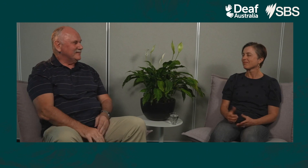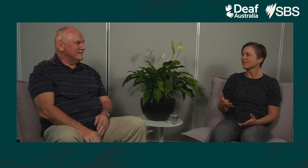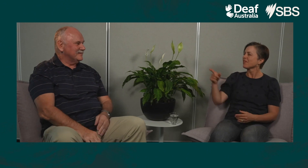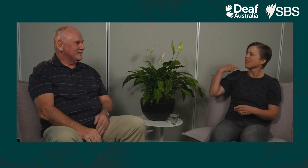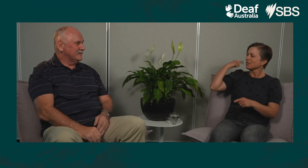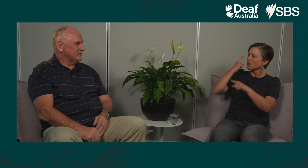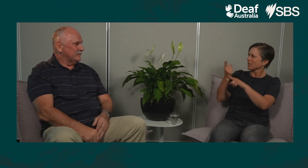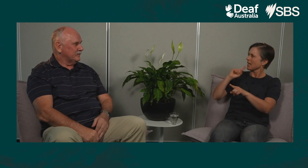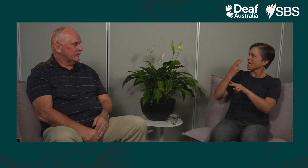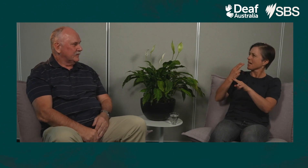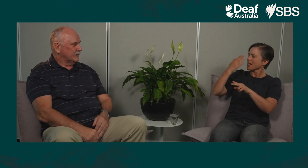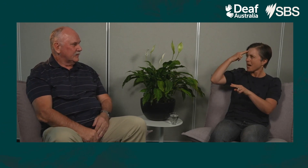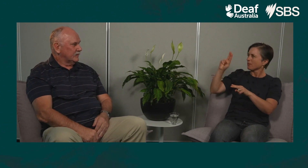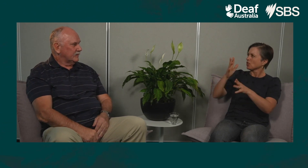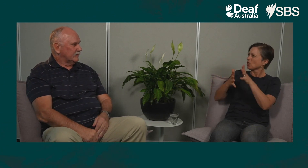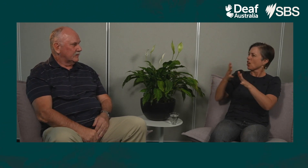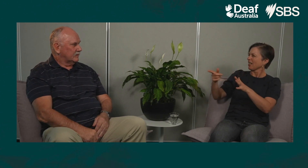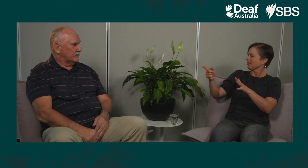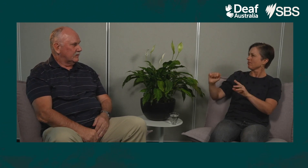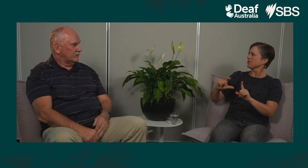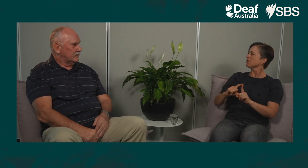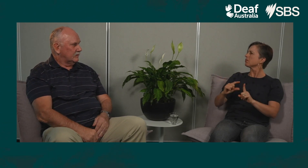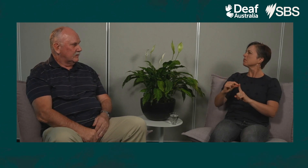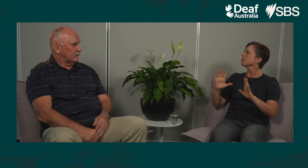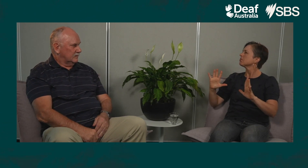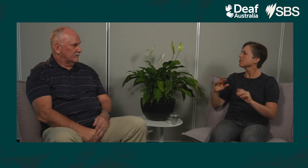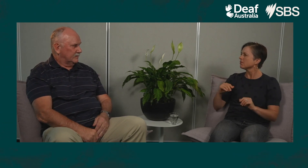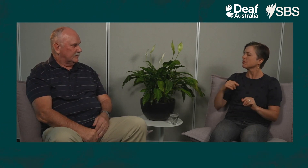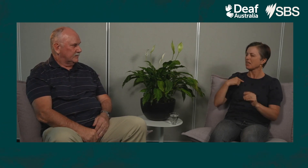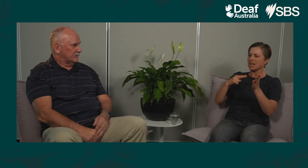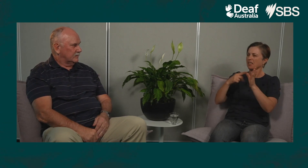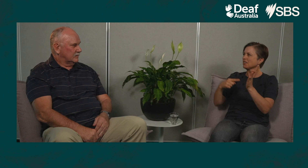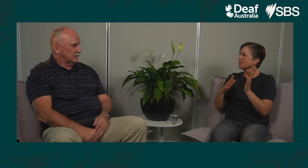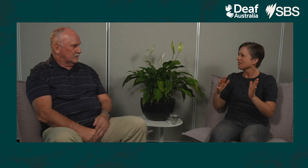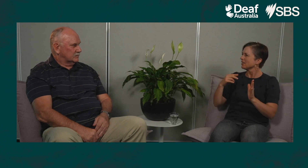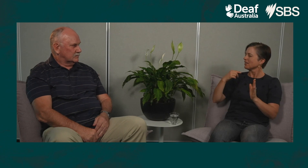I think name signs have changed over the years. Yours is DP and mine is N-A-T.